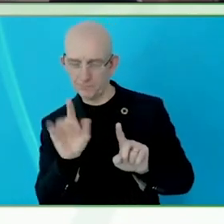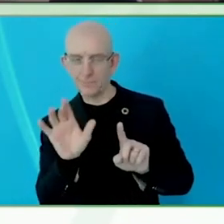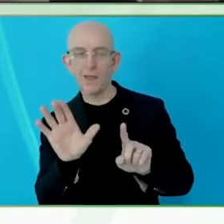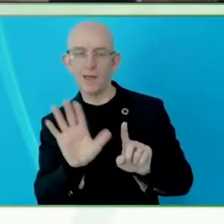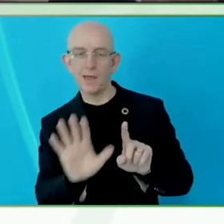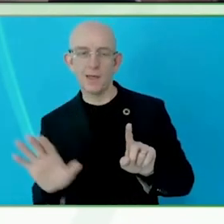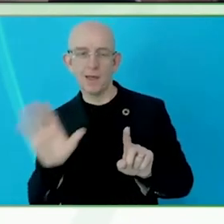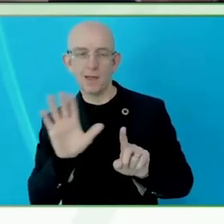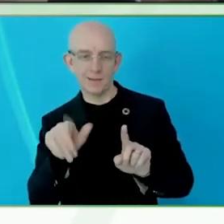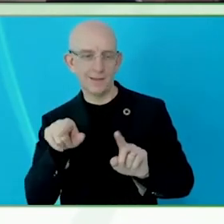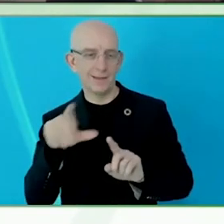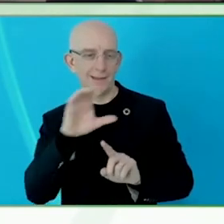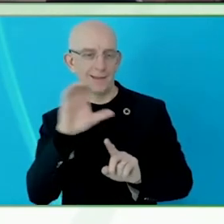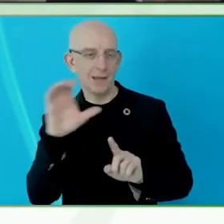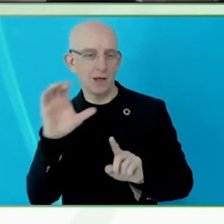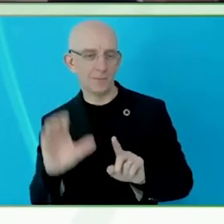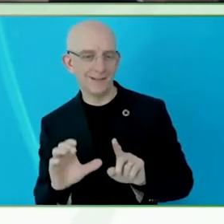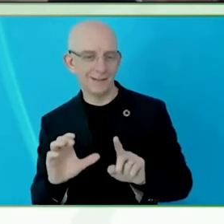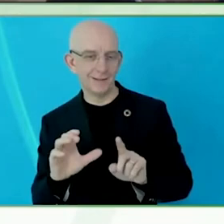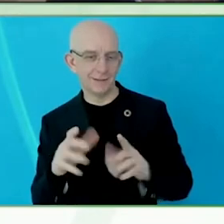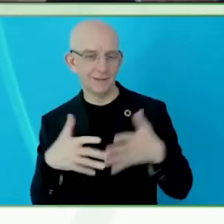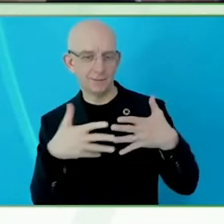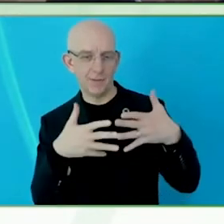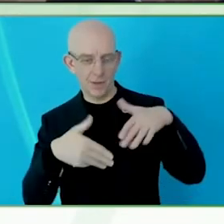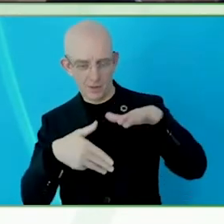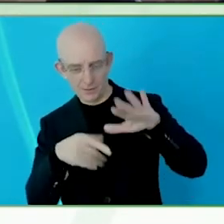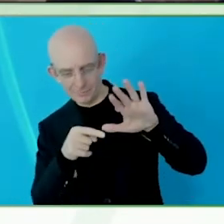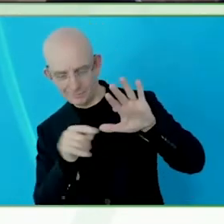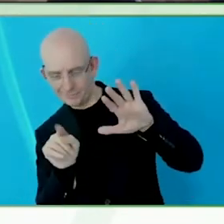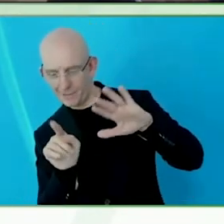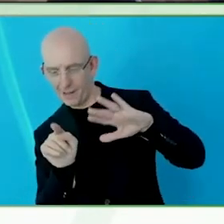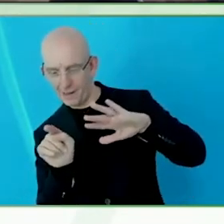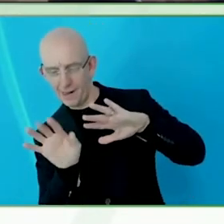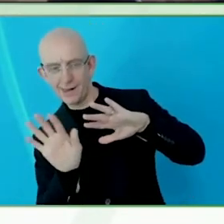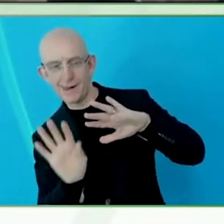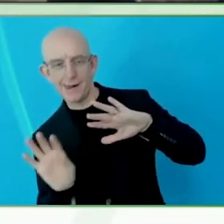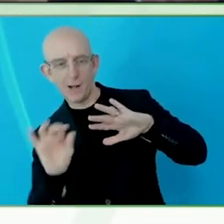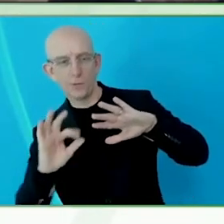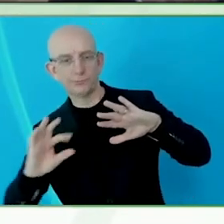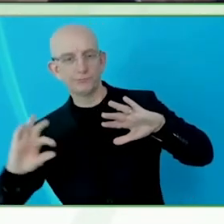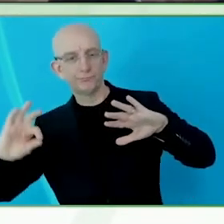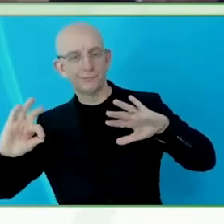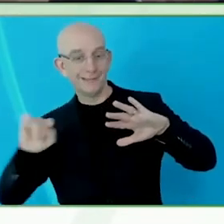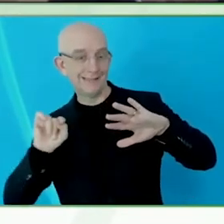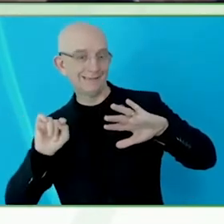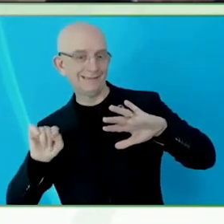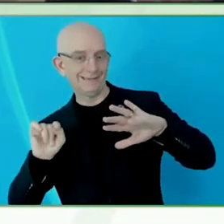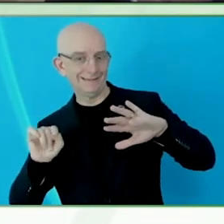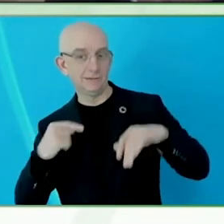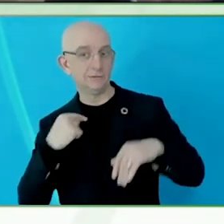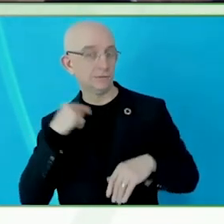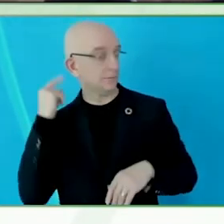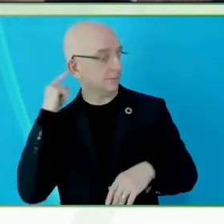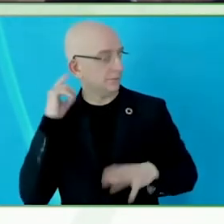feet tall and about 10 inches aperture and I used to listen for